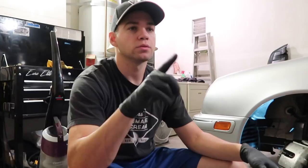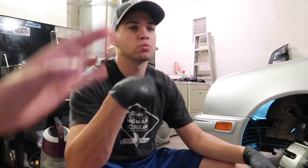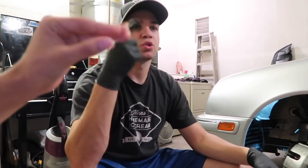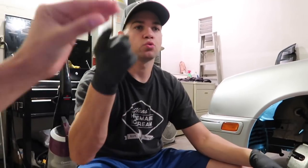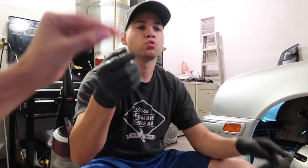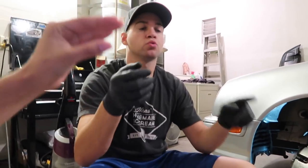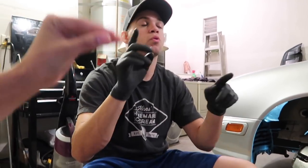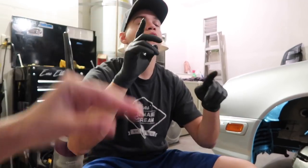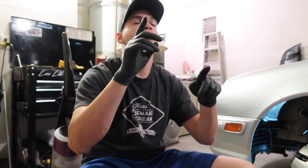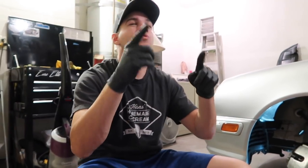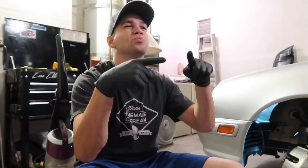to cushion it